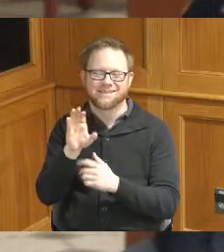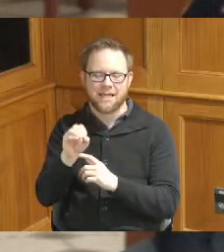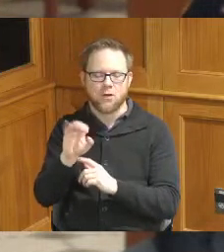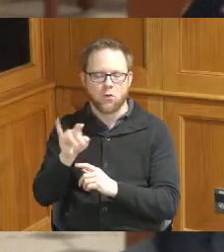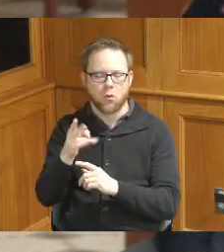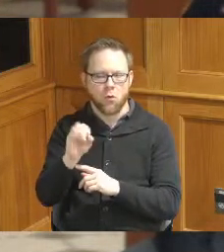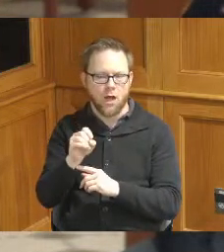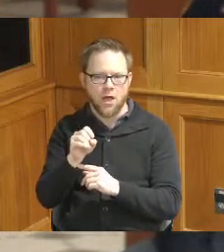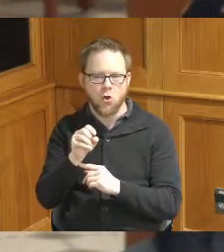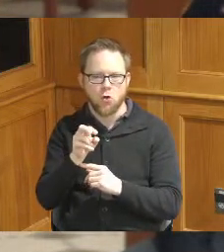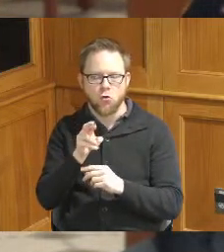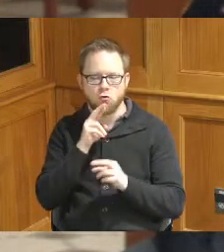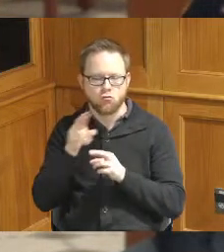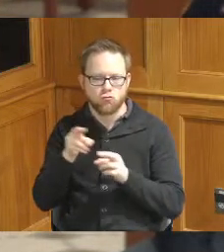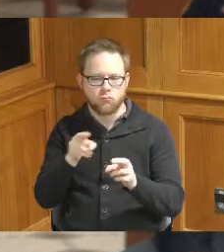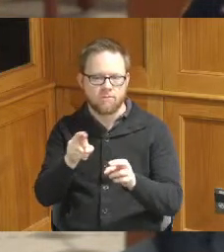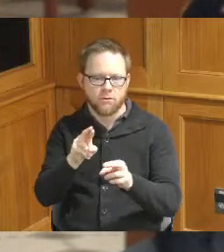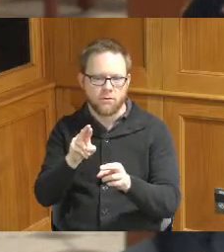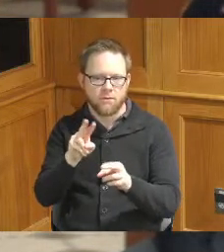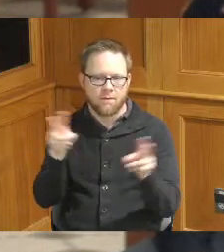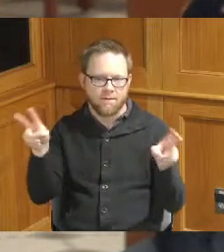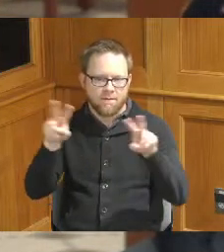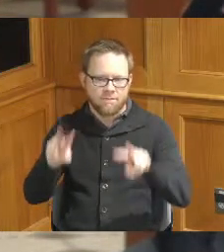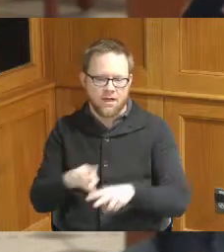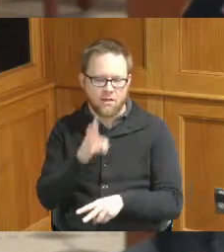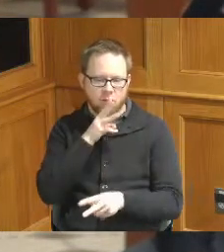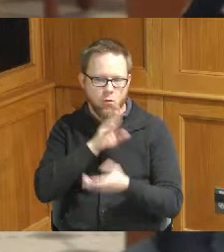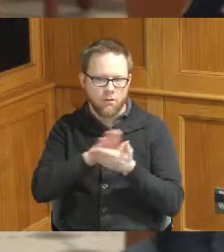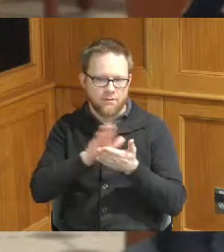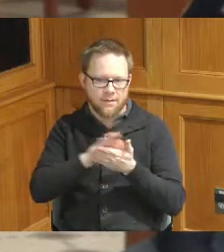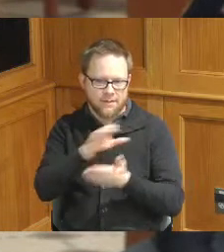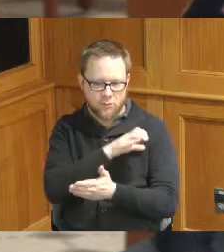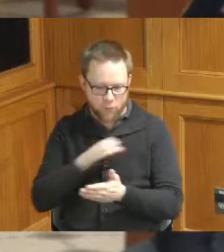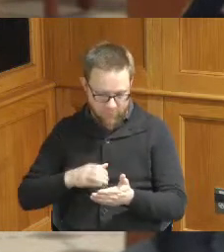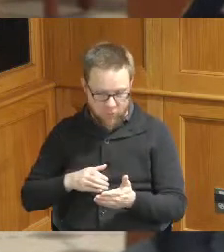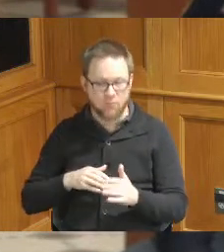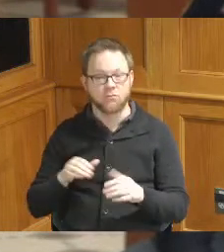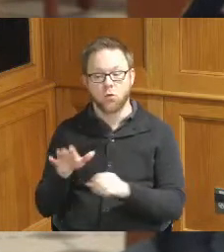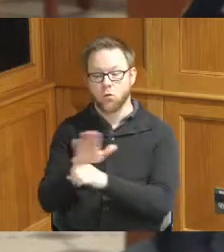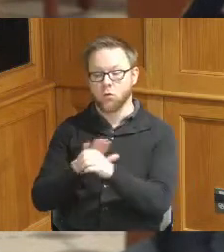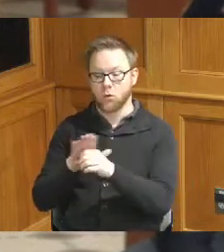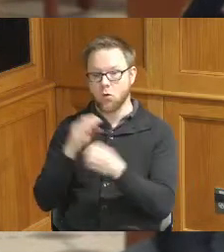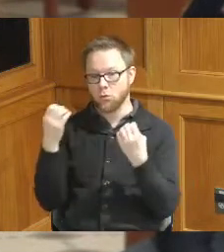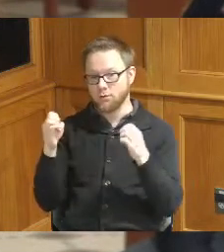Valley Water Sanitation Commission and local emergency planning committee and other local